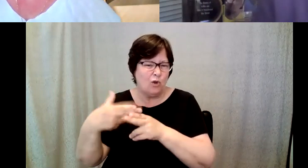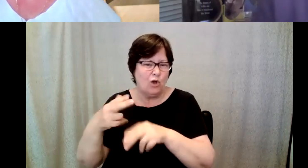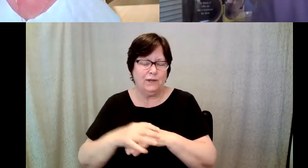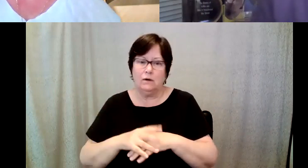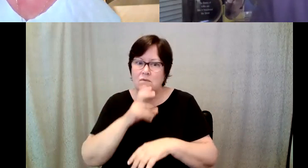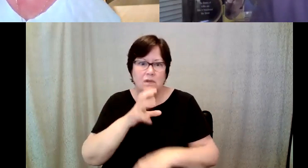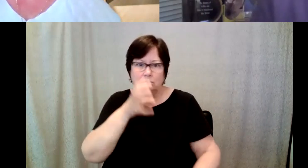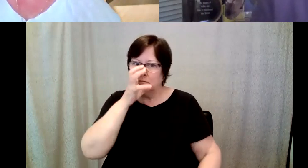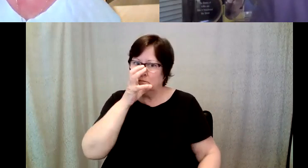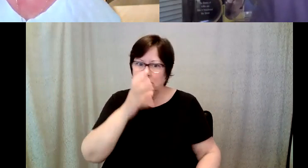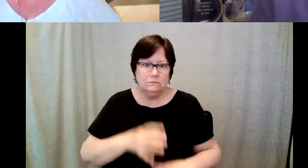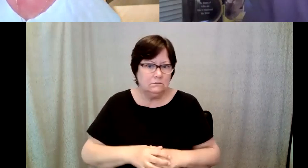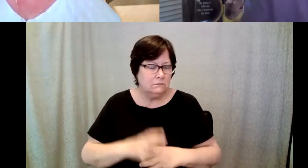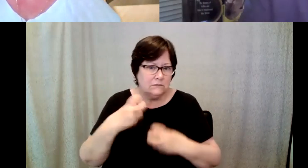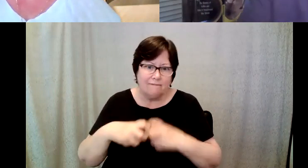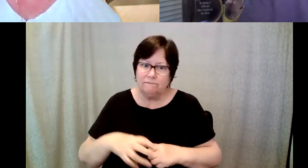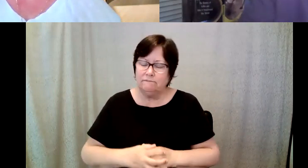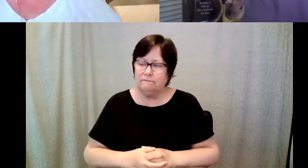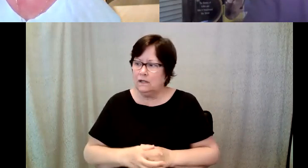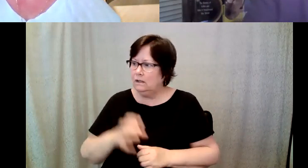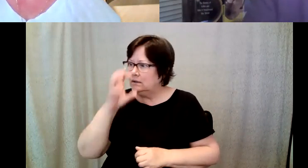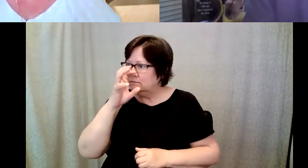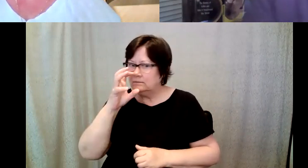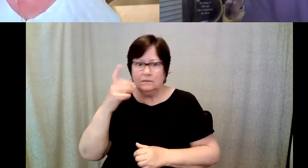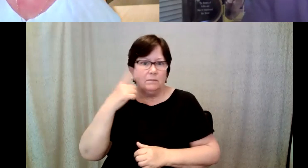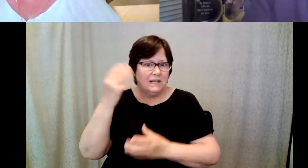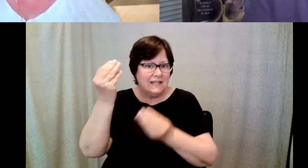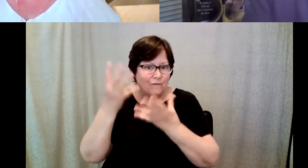D. Major Cohen: And it's rigorous, not only in the information that you have to learn,